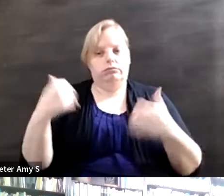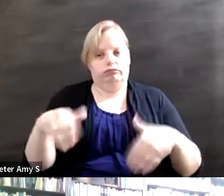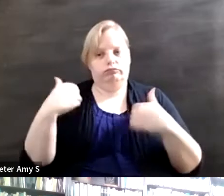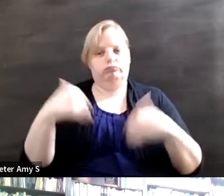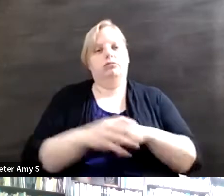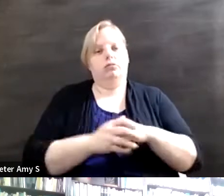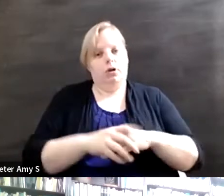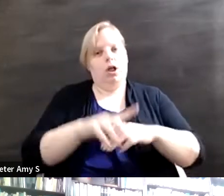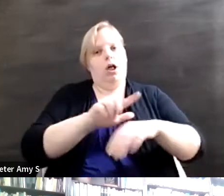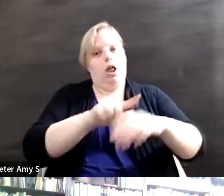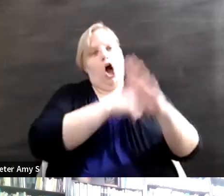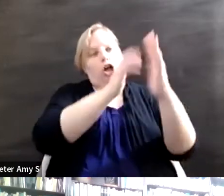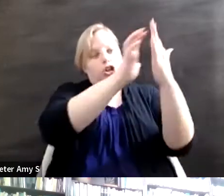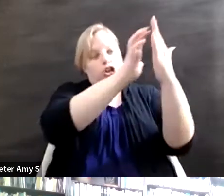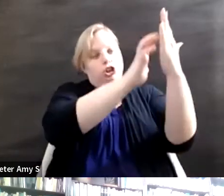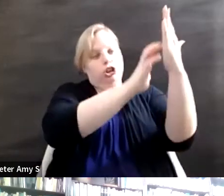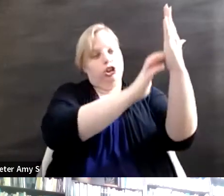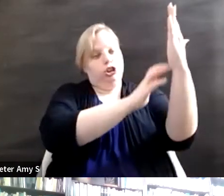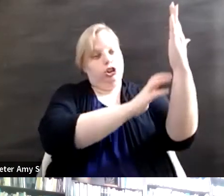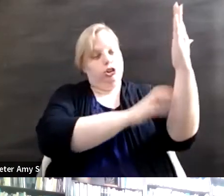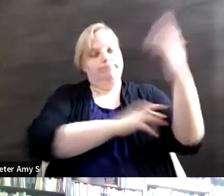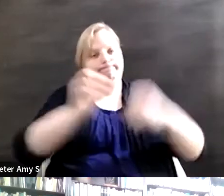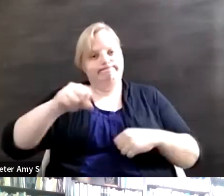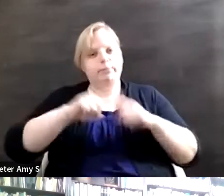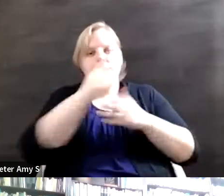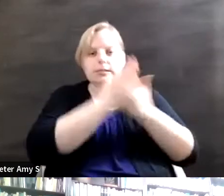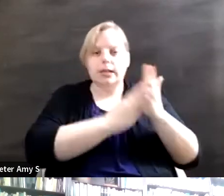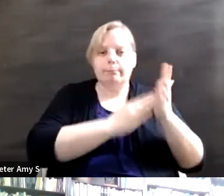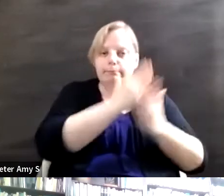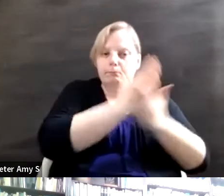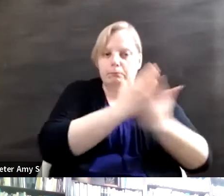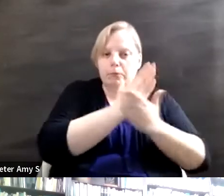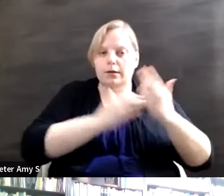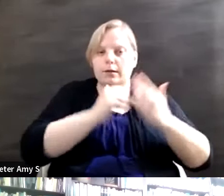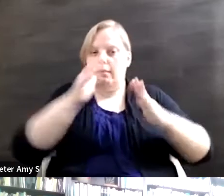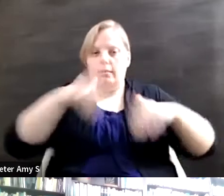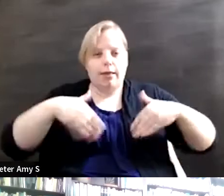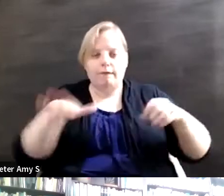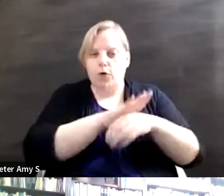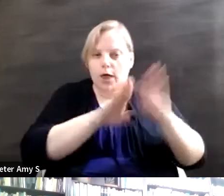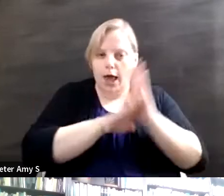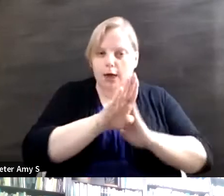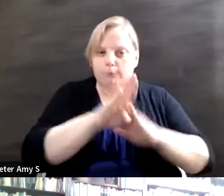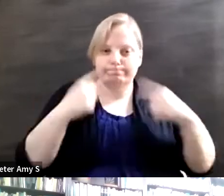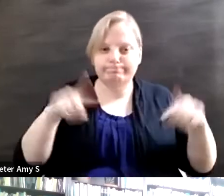but it has elements that are not there yet. For example, legal capacity. As you know